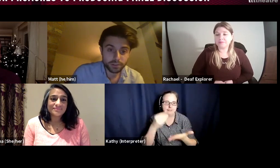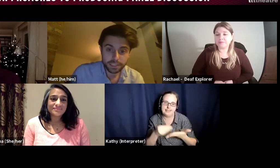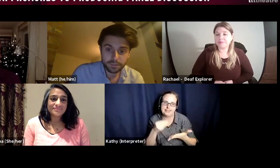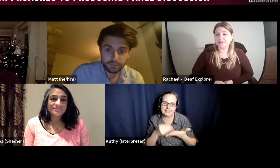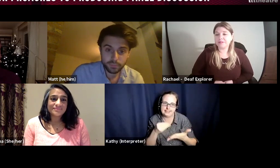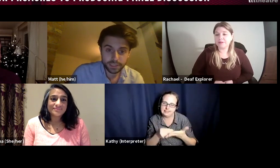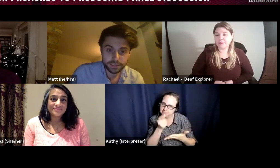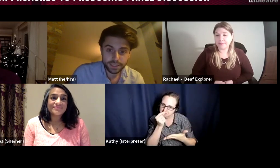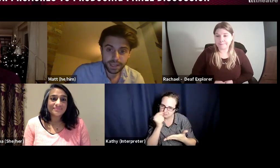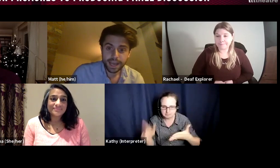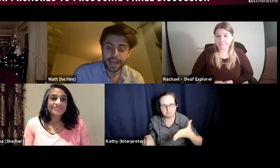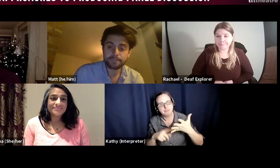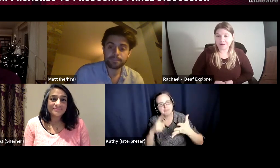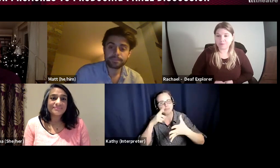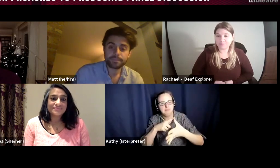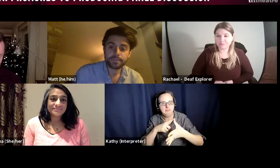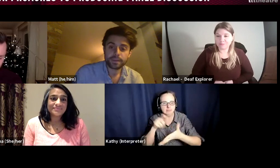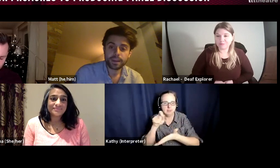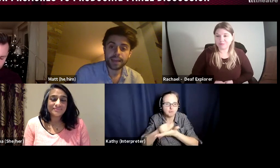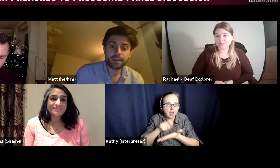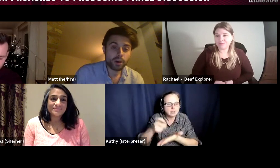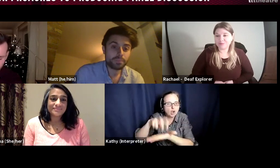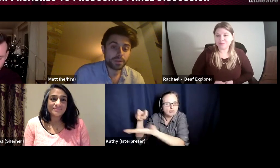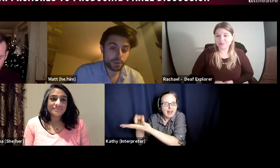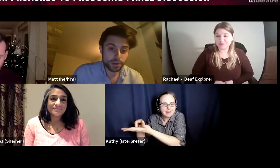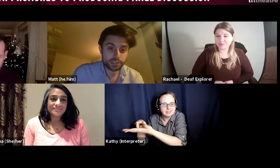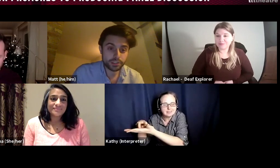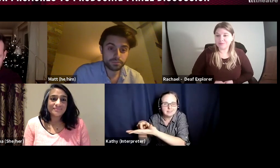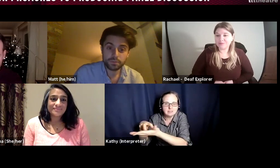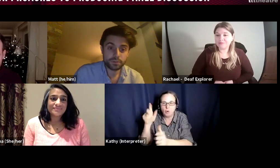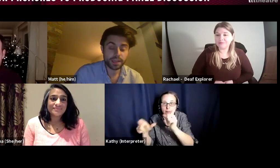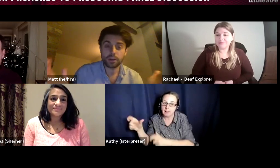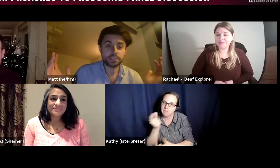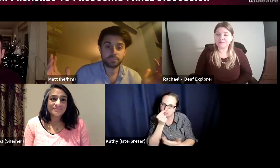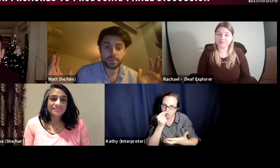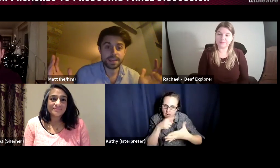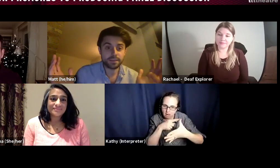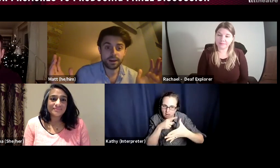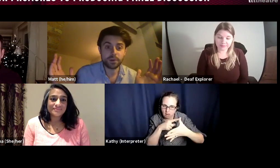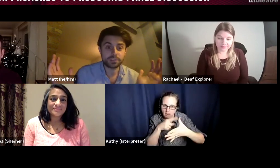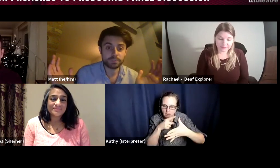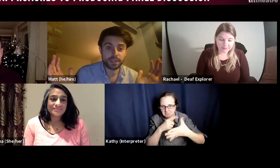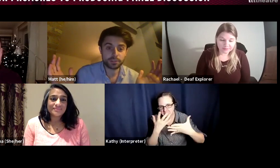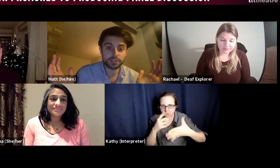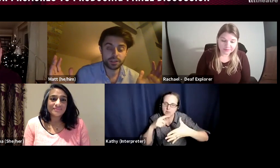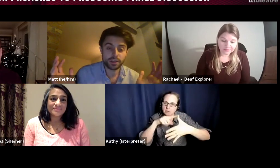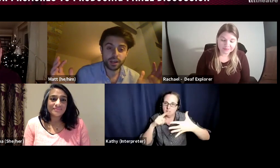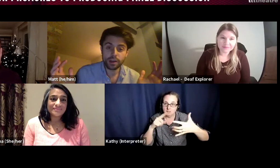for everybody. And they might be a person, it might just be me, I might just be the producer